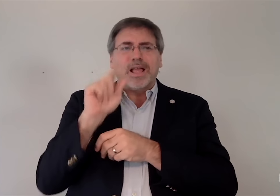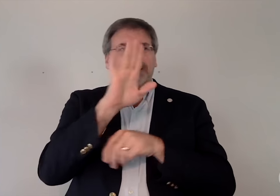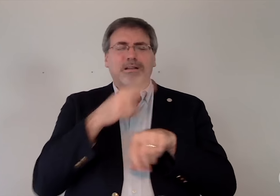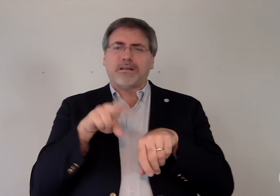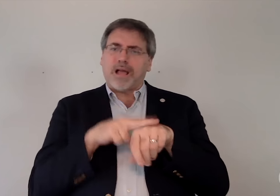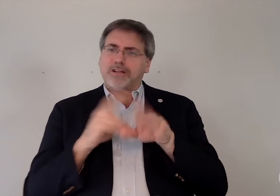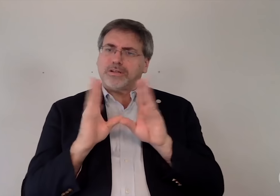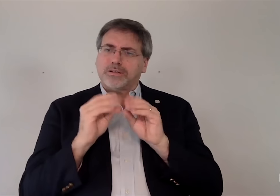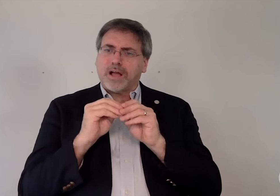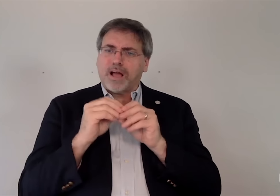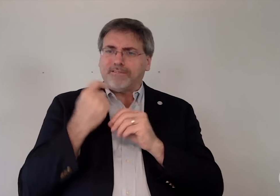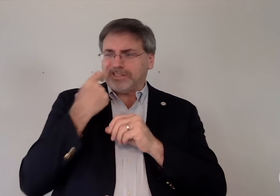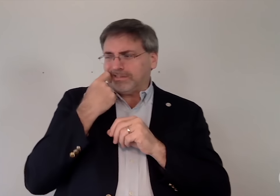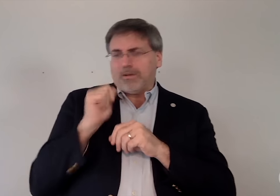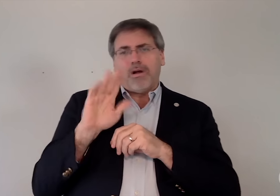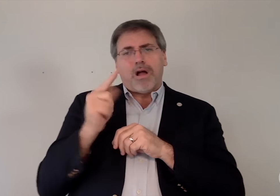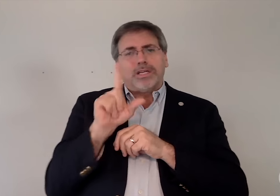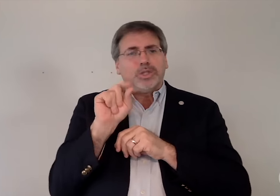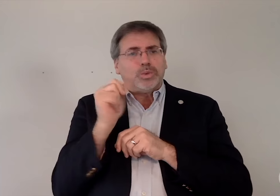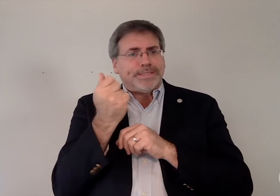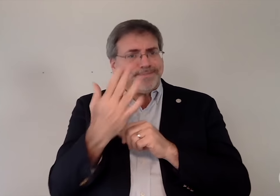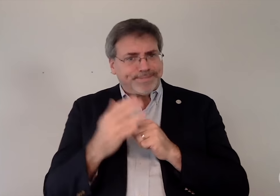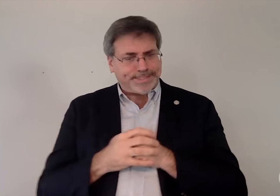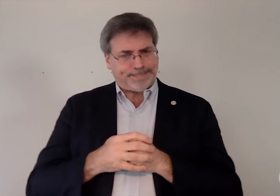at its national conference in August 2015.